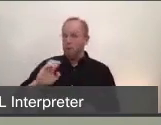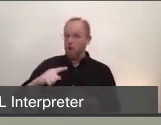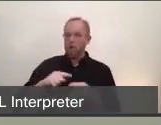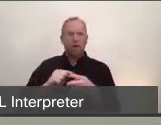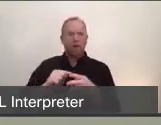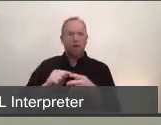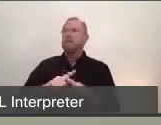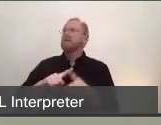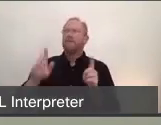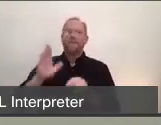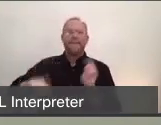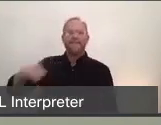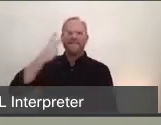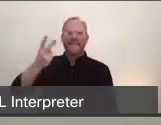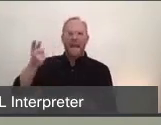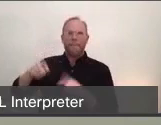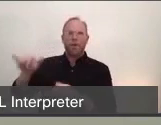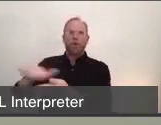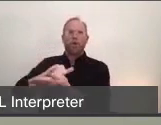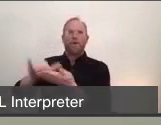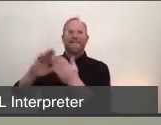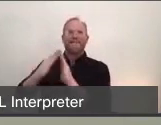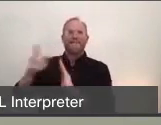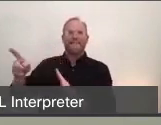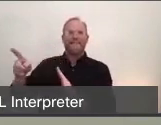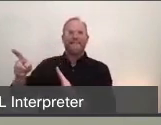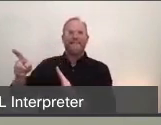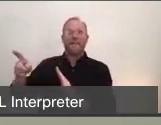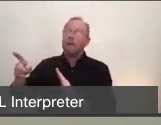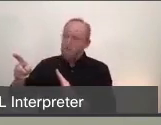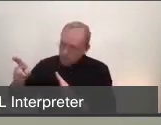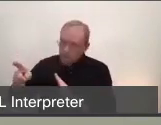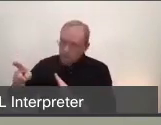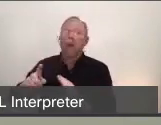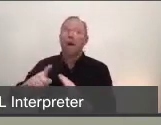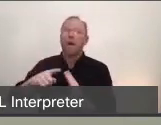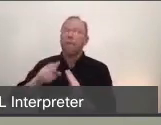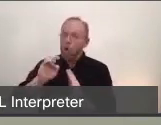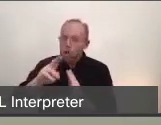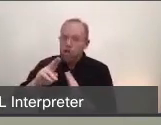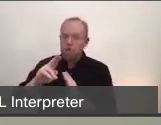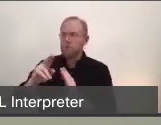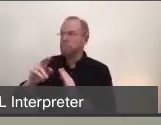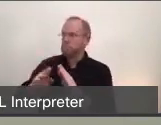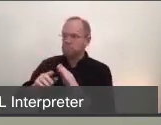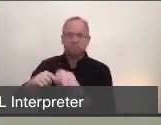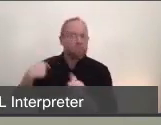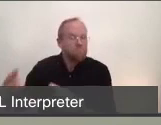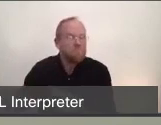and as you have now seen, that things have rapidly evolved from the beginning of March again when, I'm really proud to be a deputy Health Officer